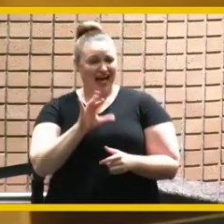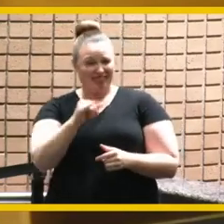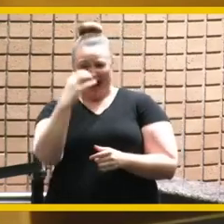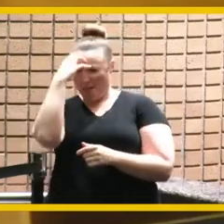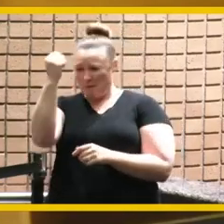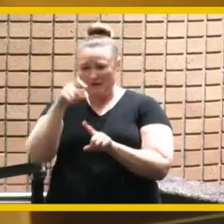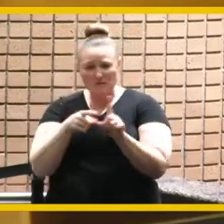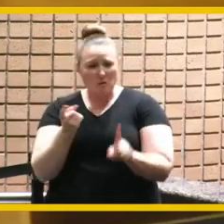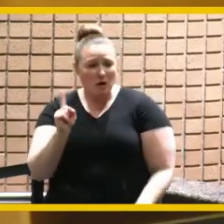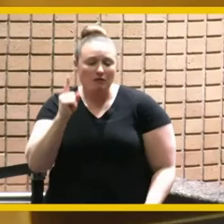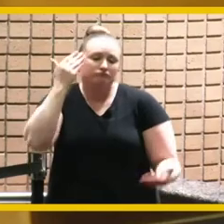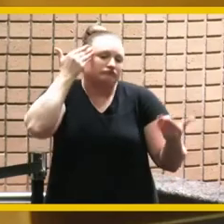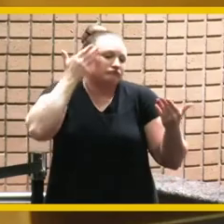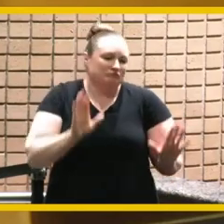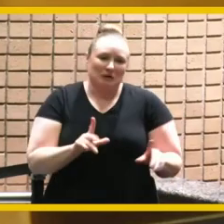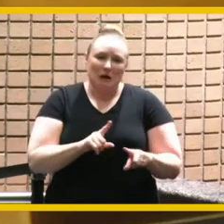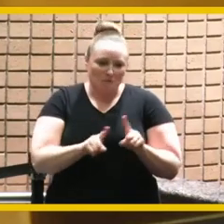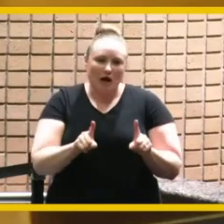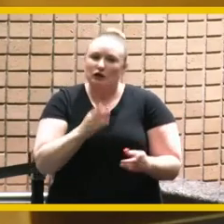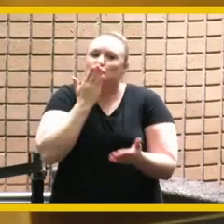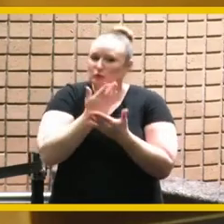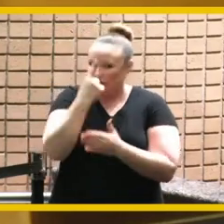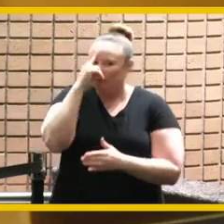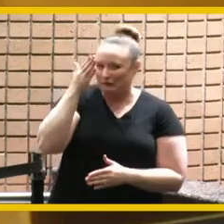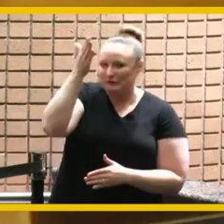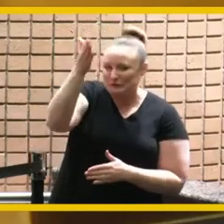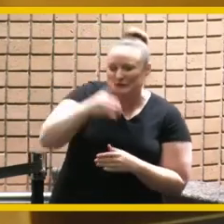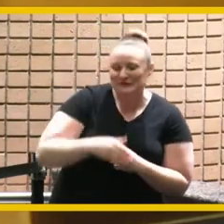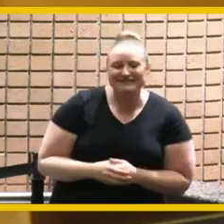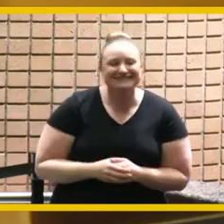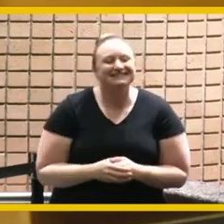friend but it's going to serve you well in the future in other words thanks again not